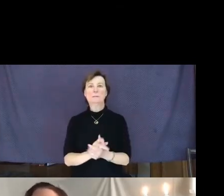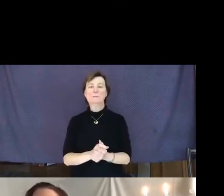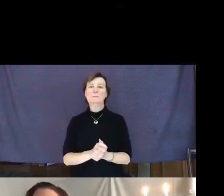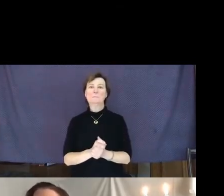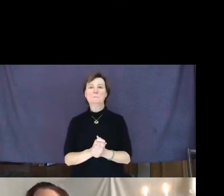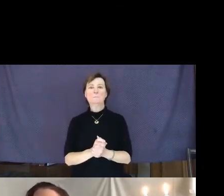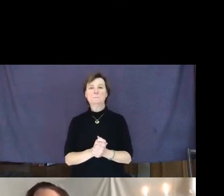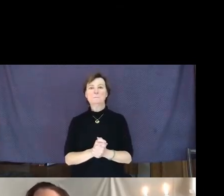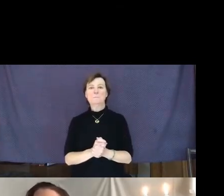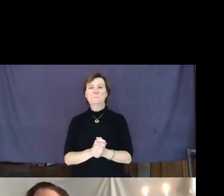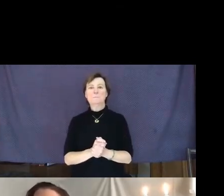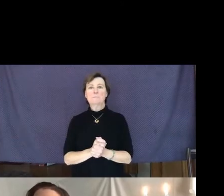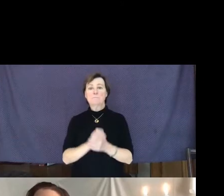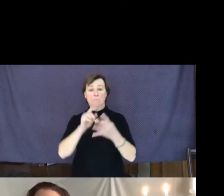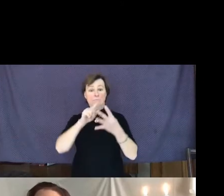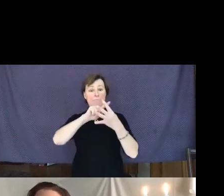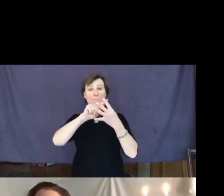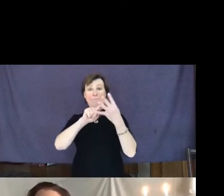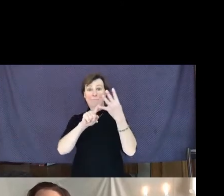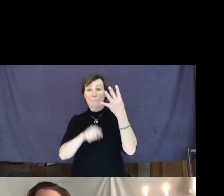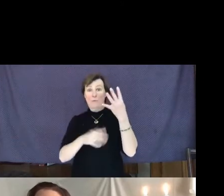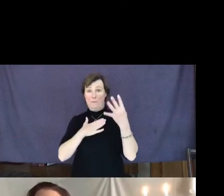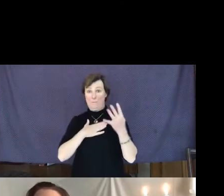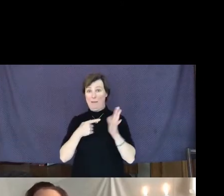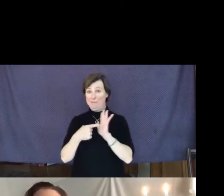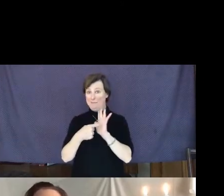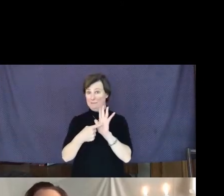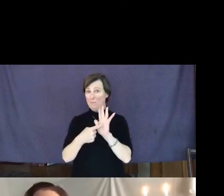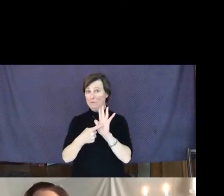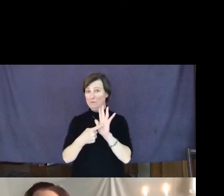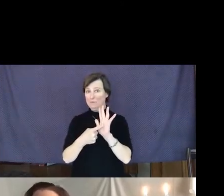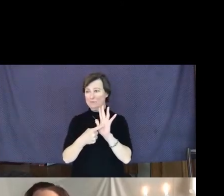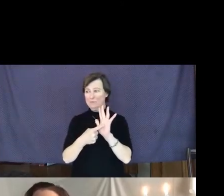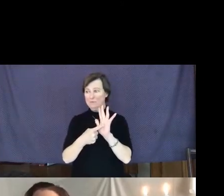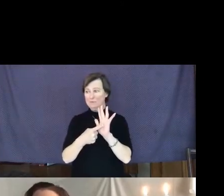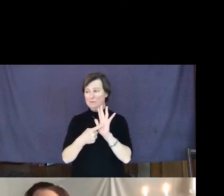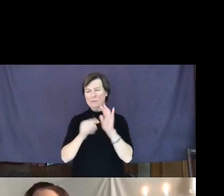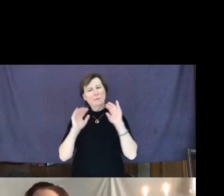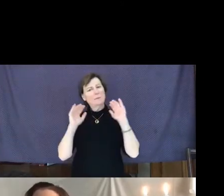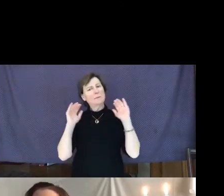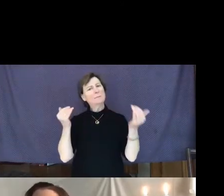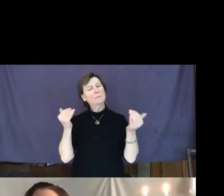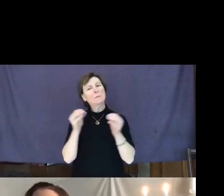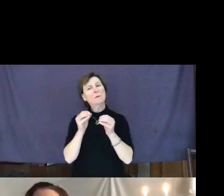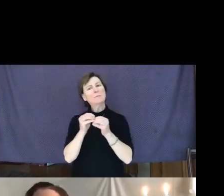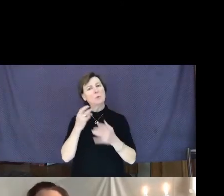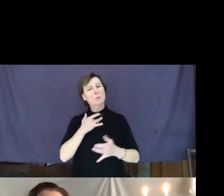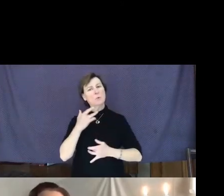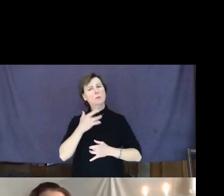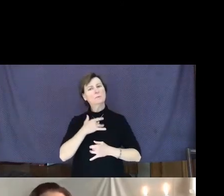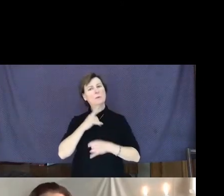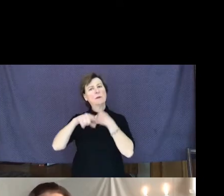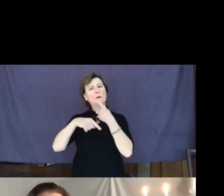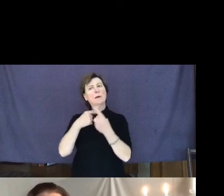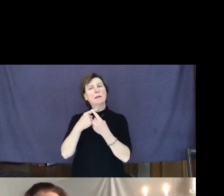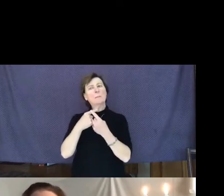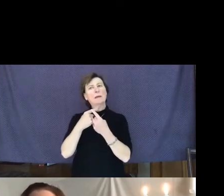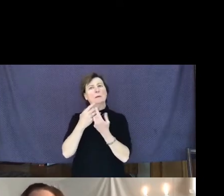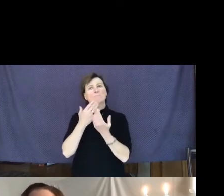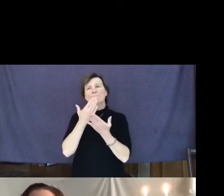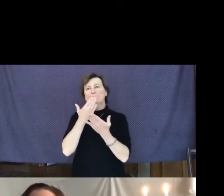All four examples seemed more concerned for the welfare of others than themselves.